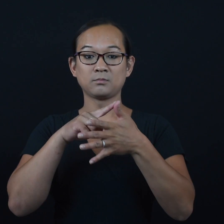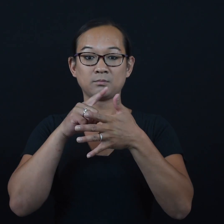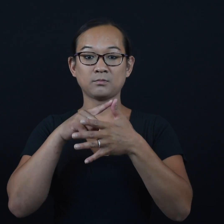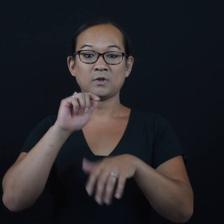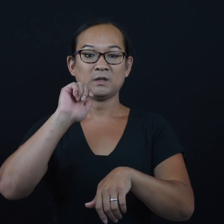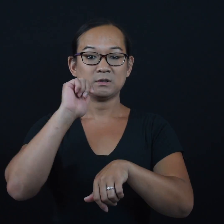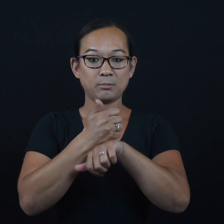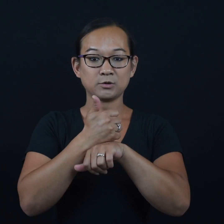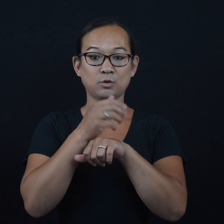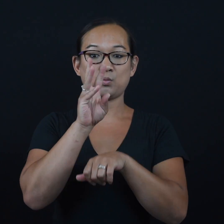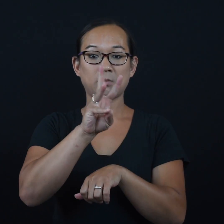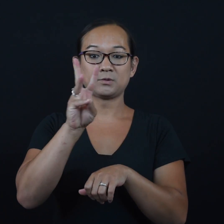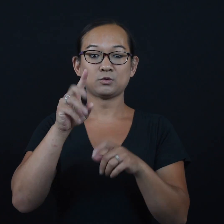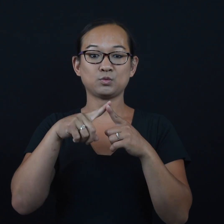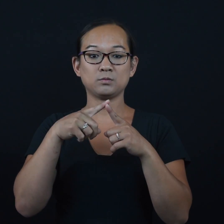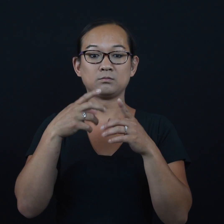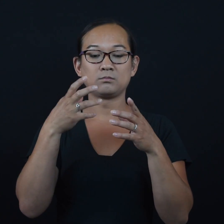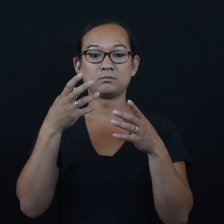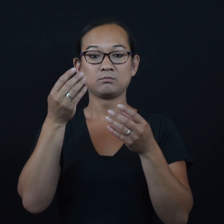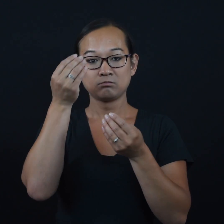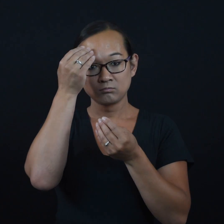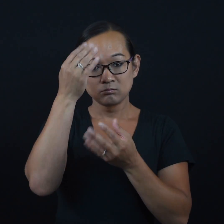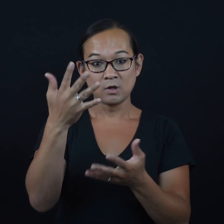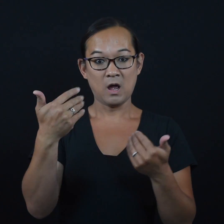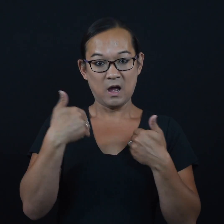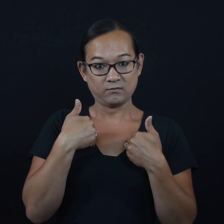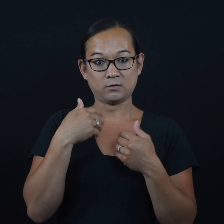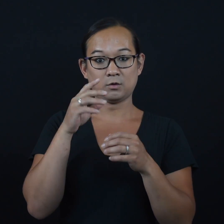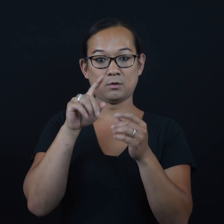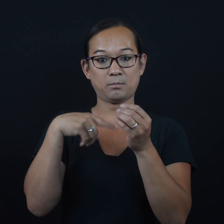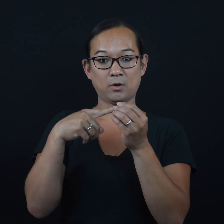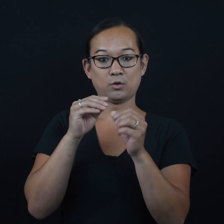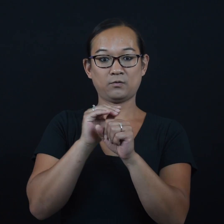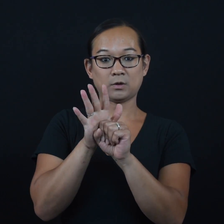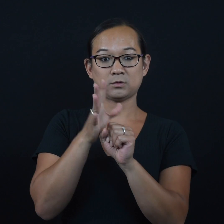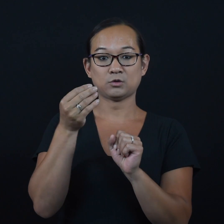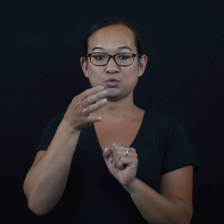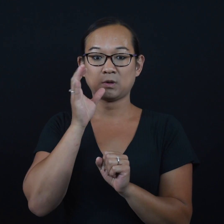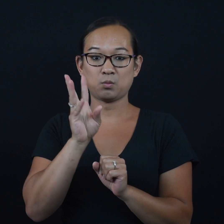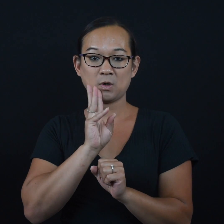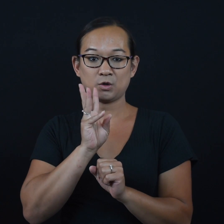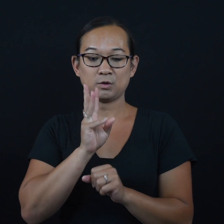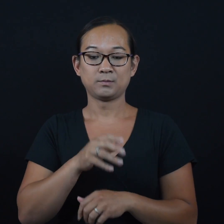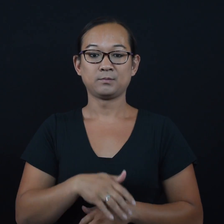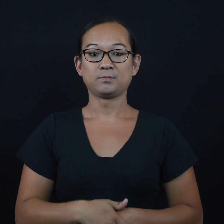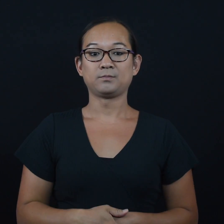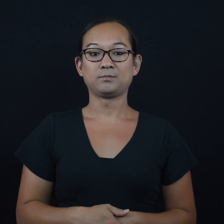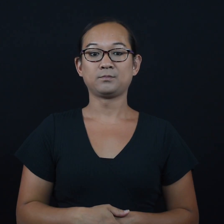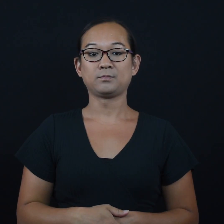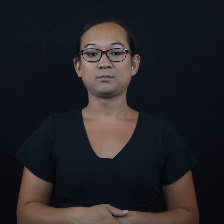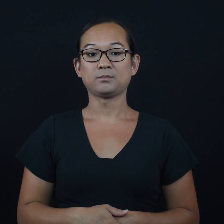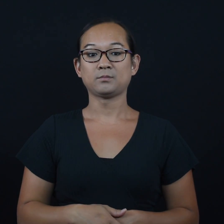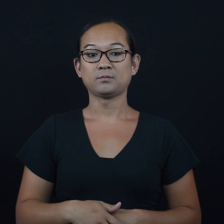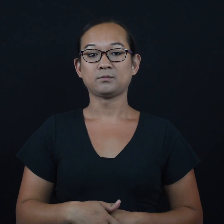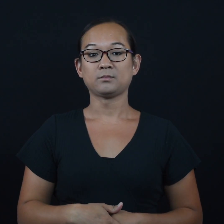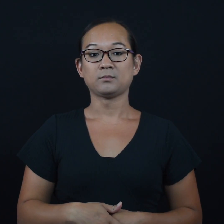● Establishing webpages to contain information about COVID-19 and drinking water.